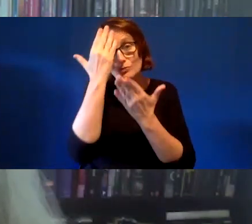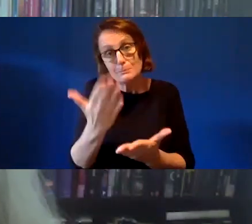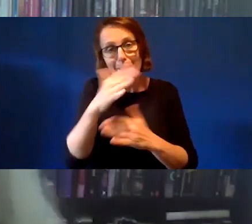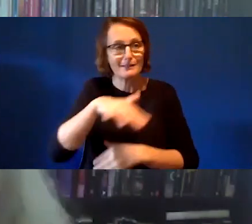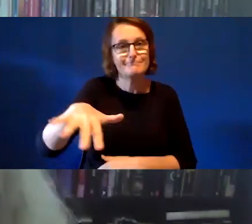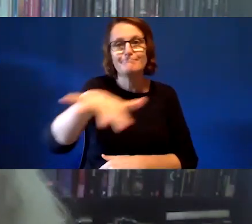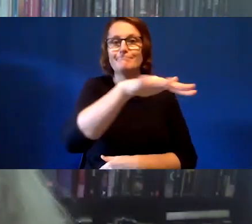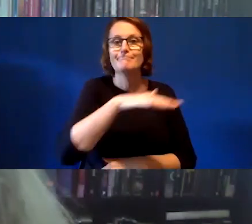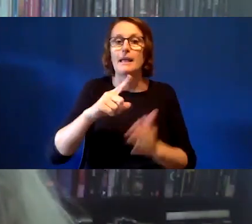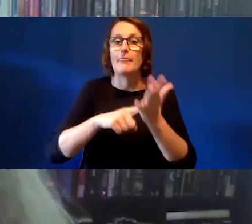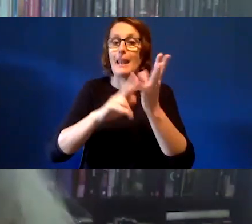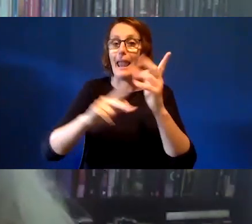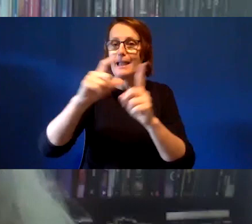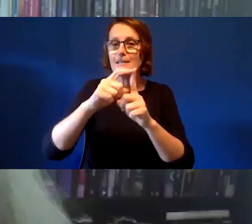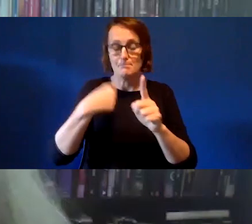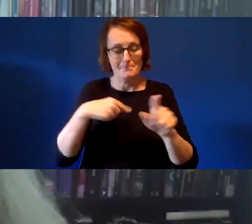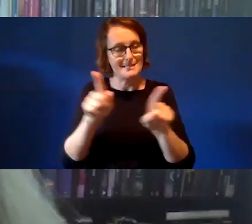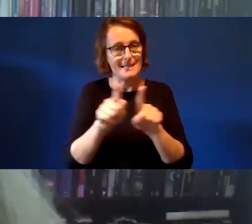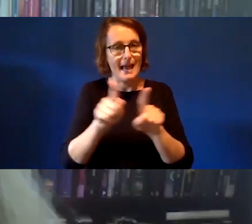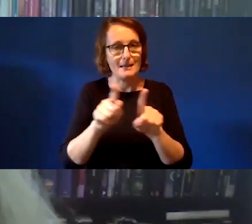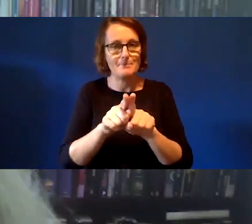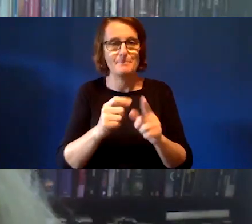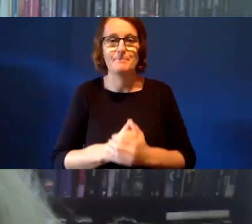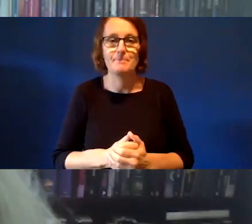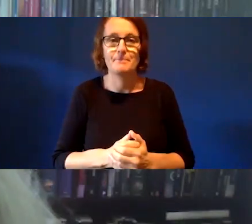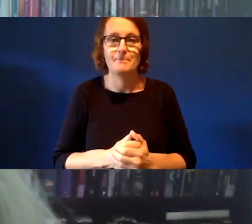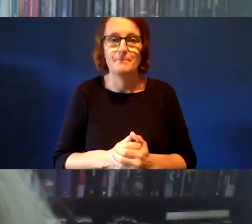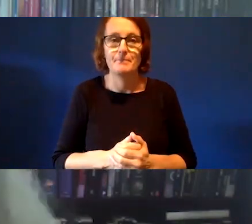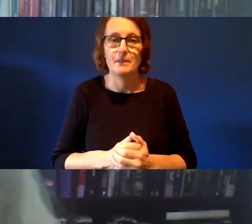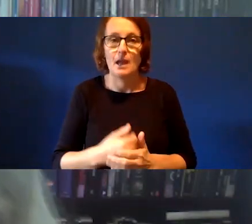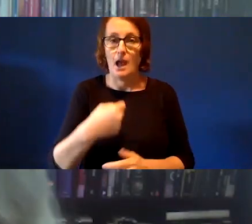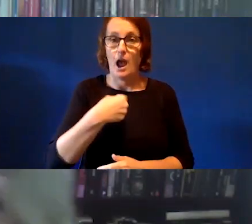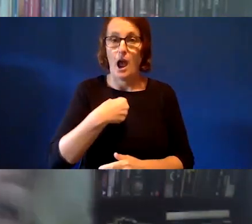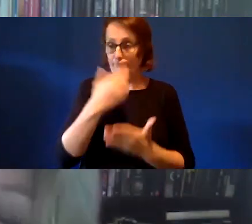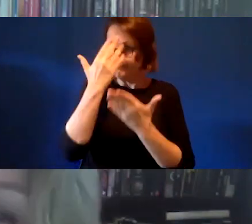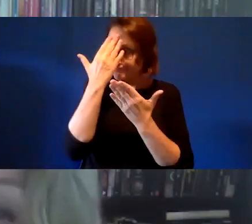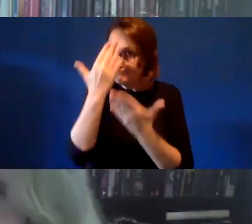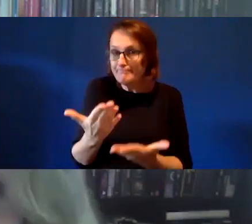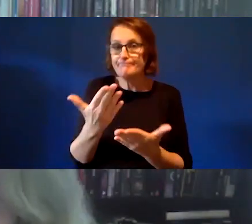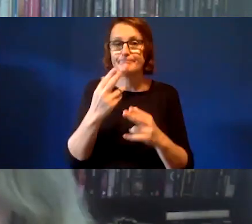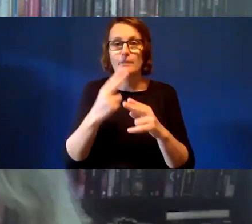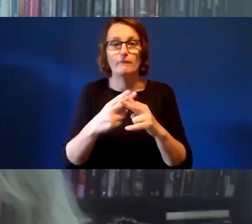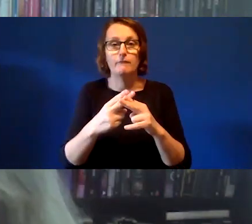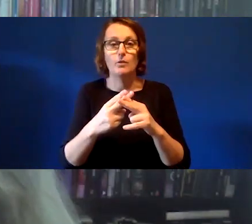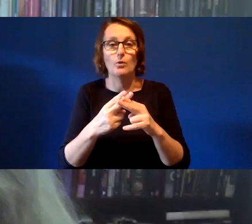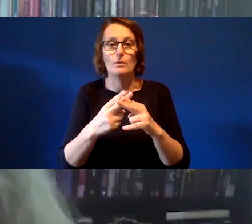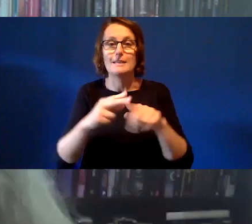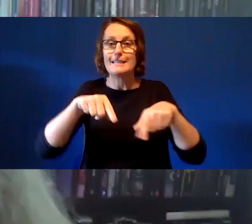country. I myself are - I pay respects to the nations that live